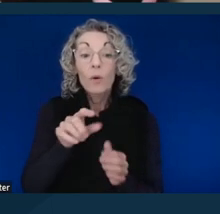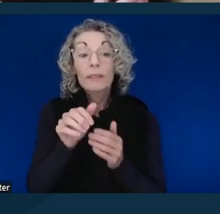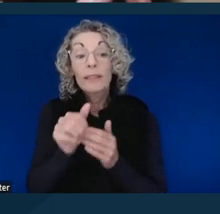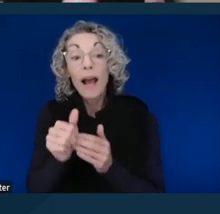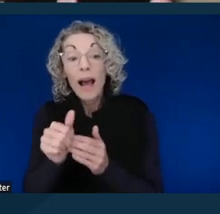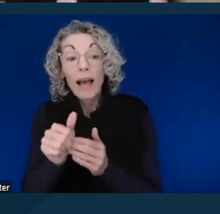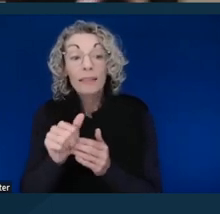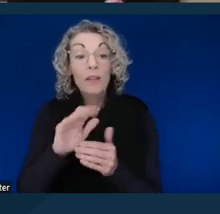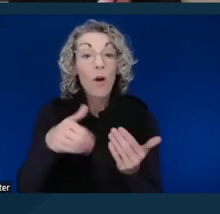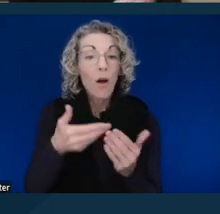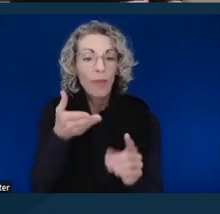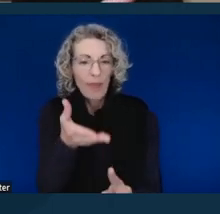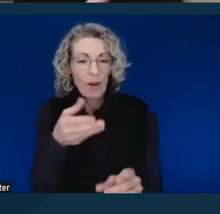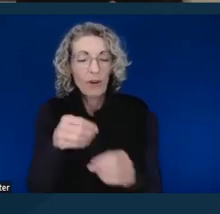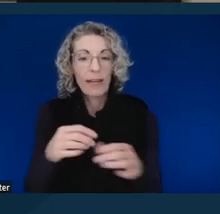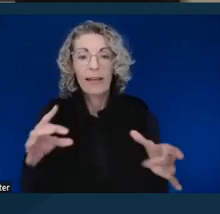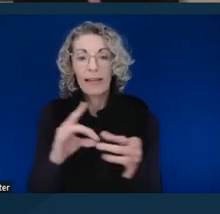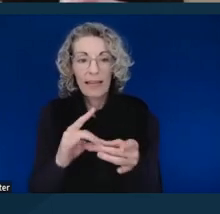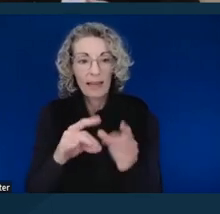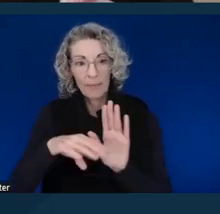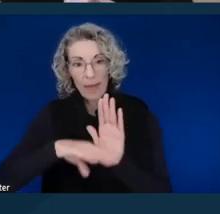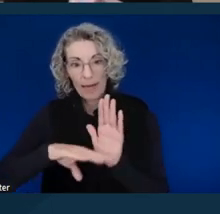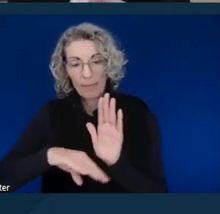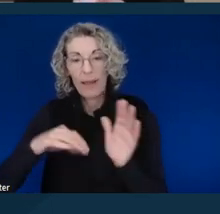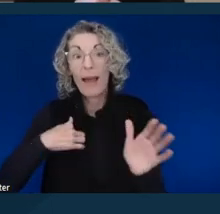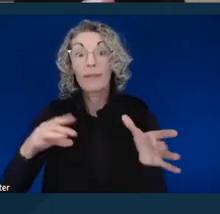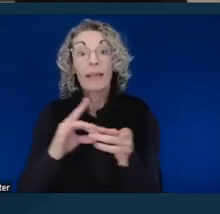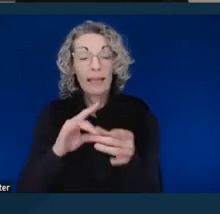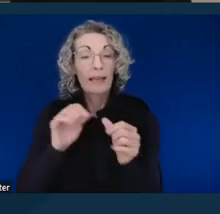The link is right there for you to view. The next slide, please.